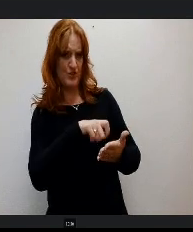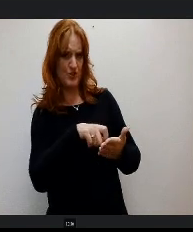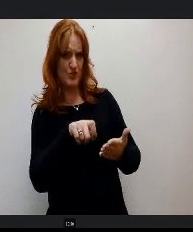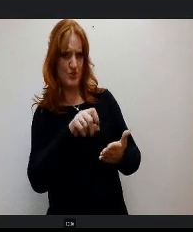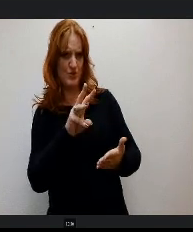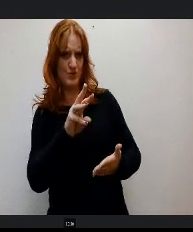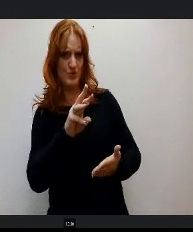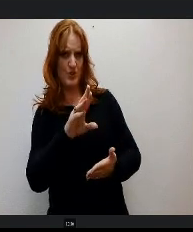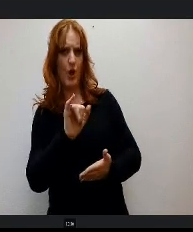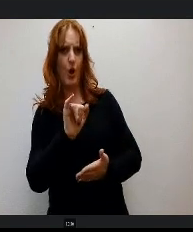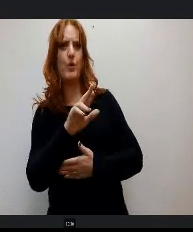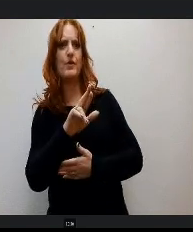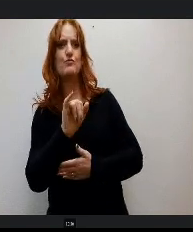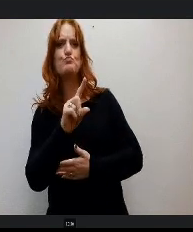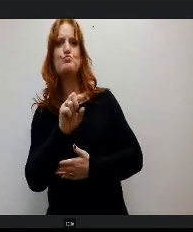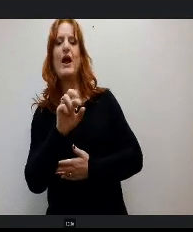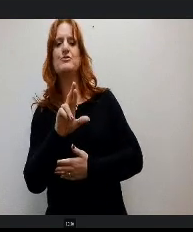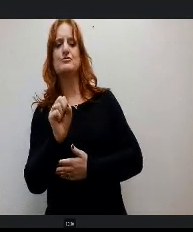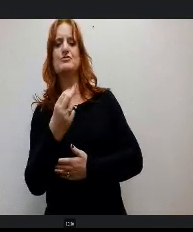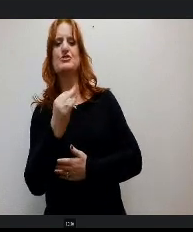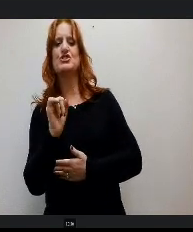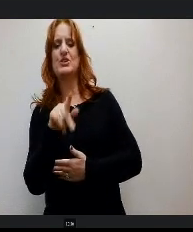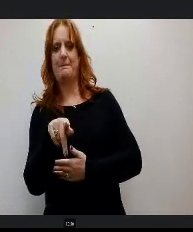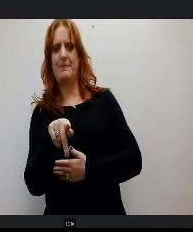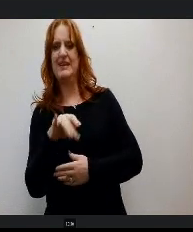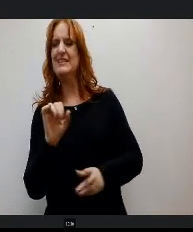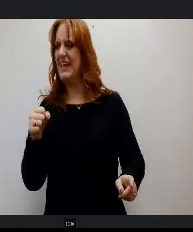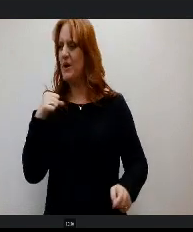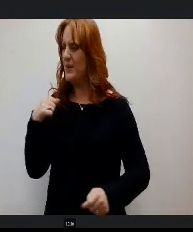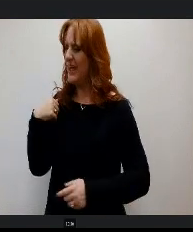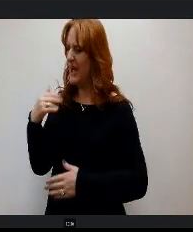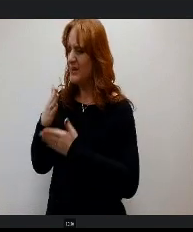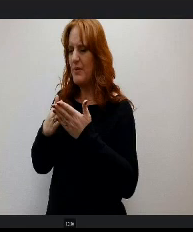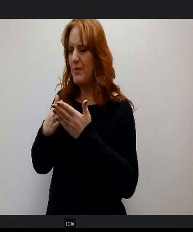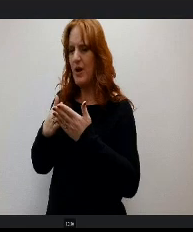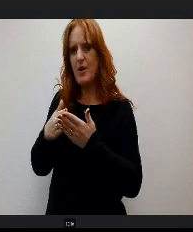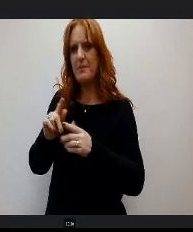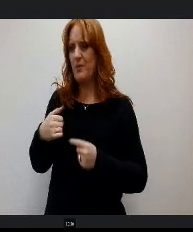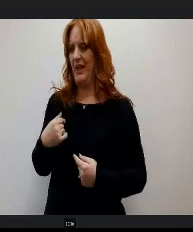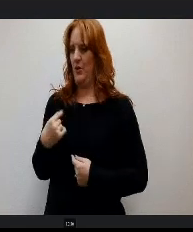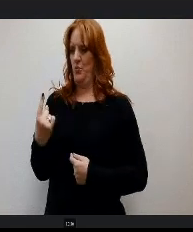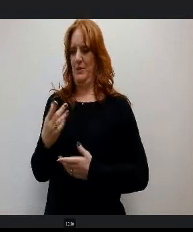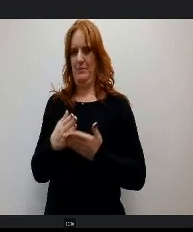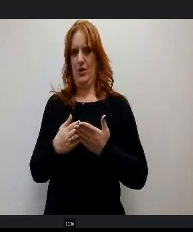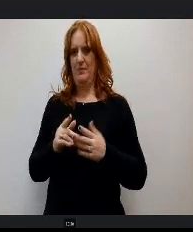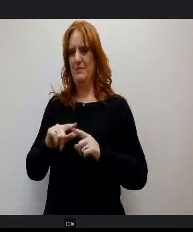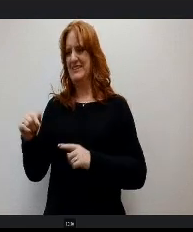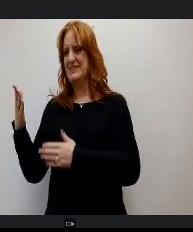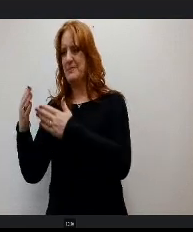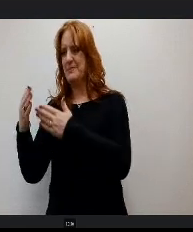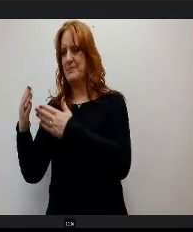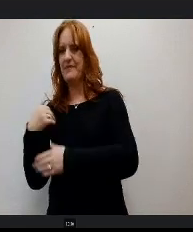districts did two components of it and we had just done one component, right. And so I was just wondering